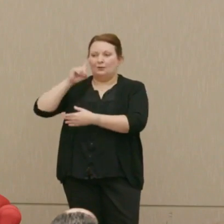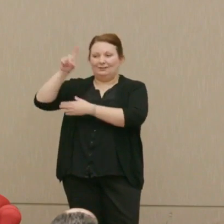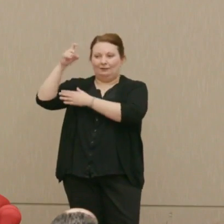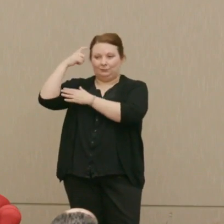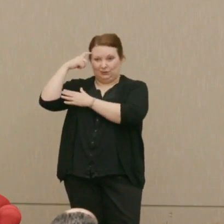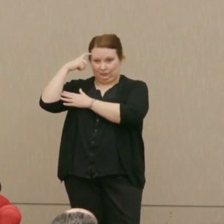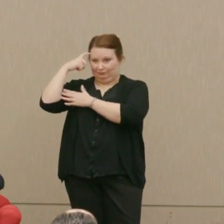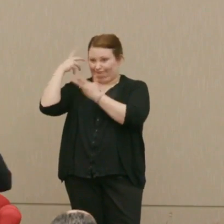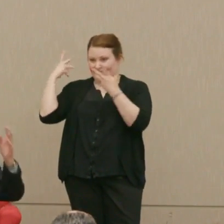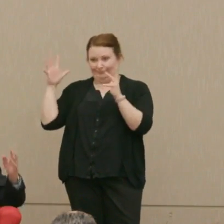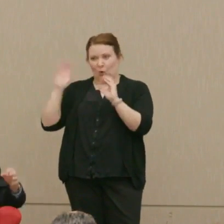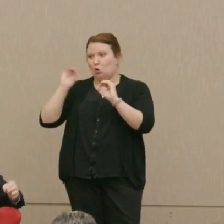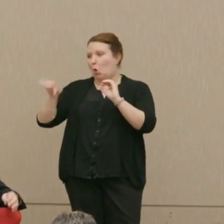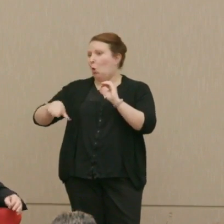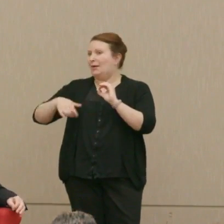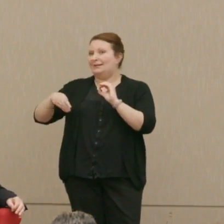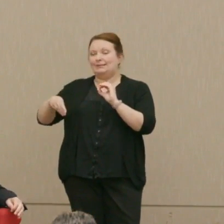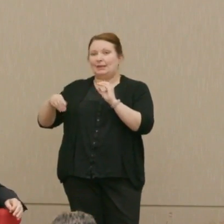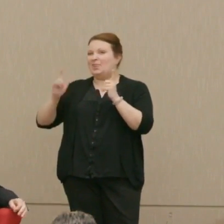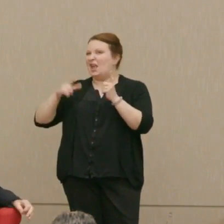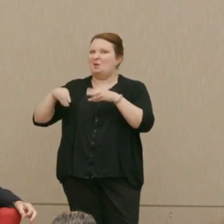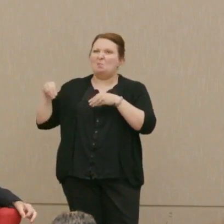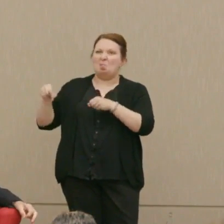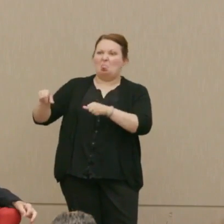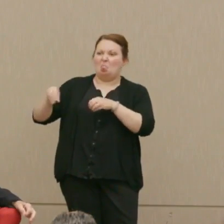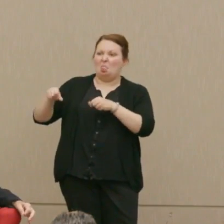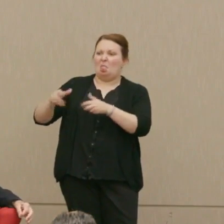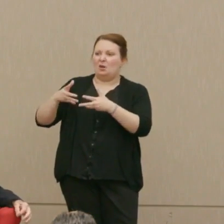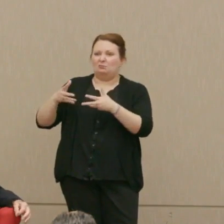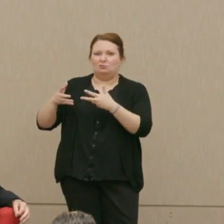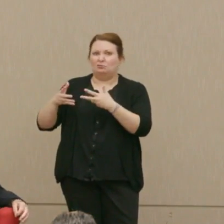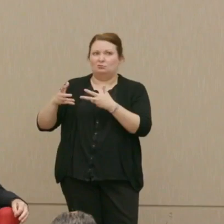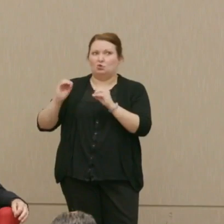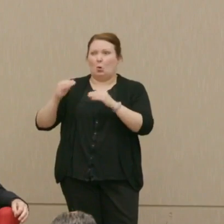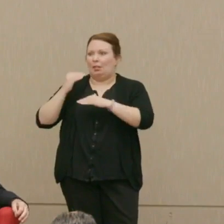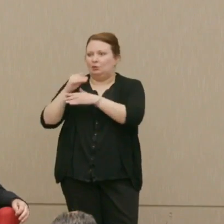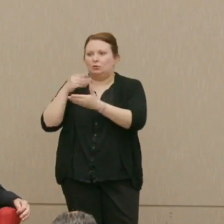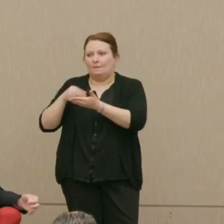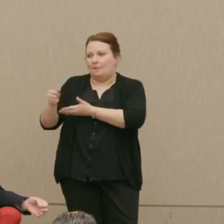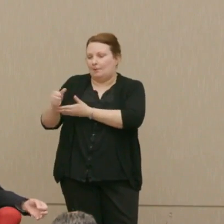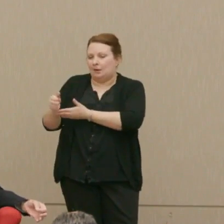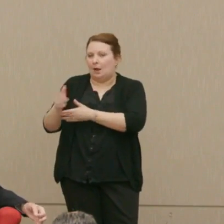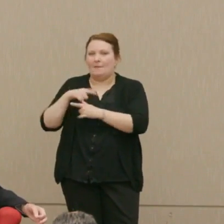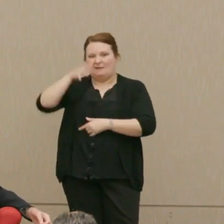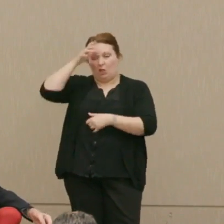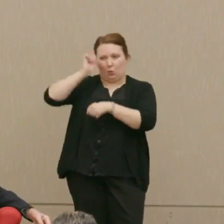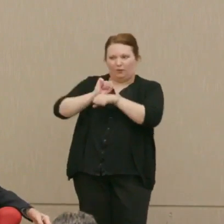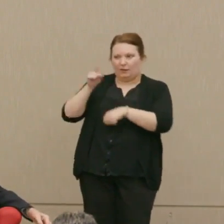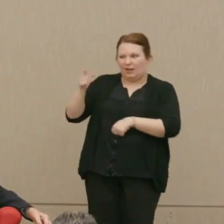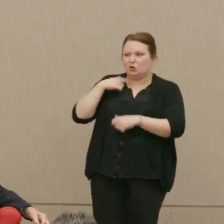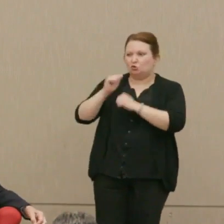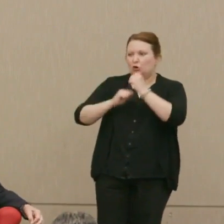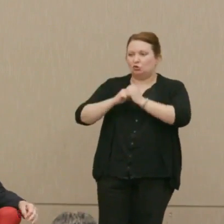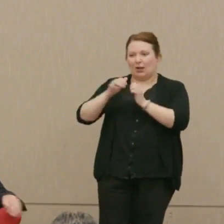No expense to be spared. Dr. Ellsberg: My father worked for that institution for a while, and it drove him crazy as a structural engineer.